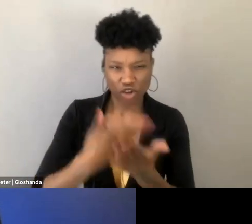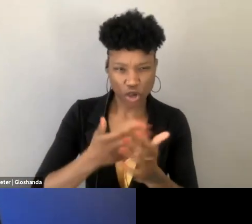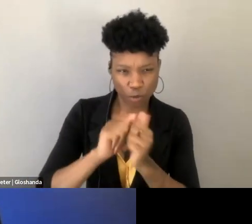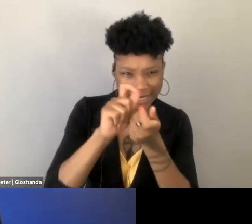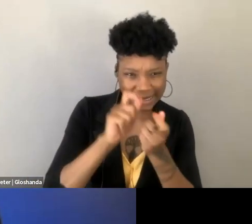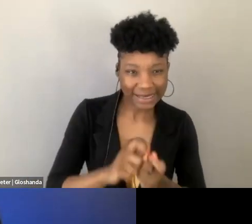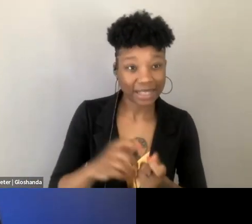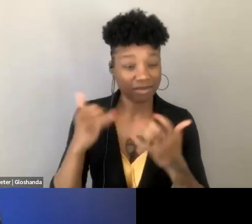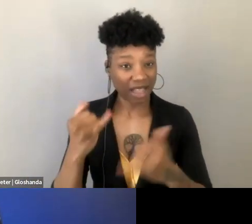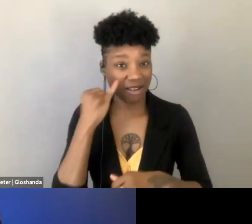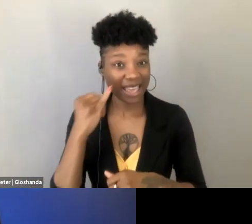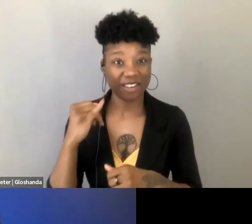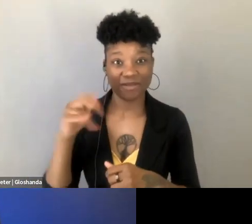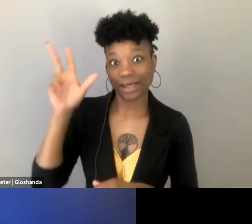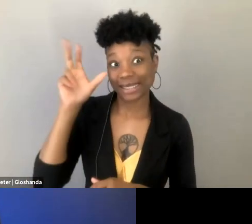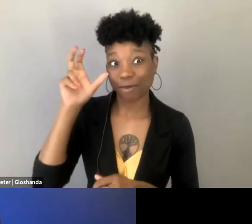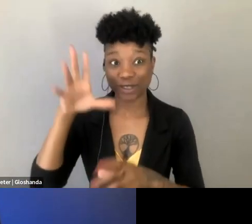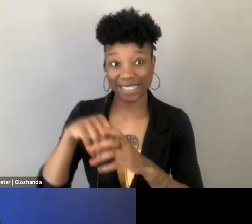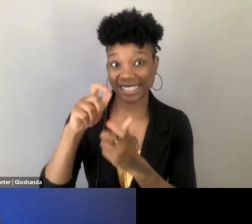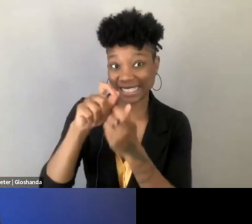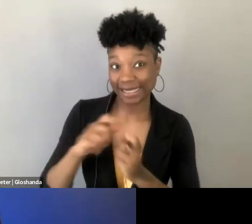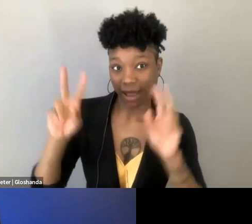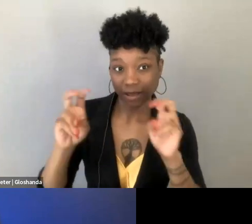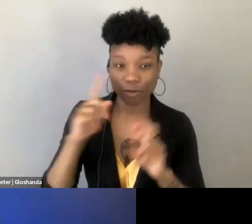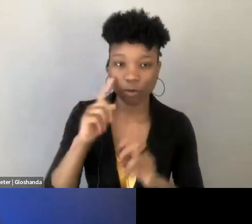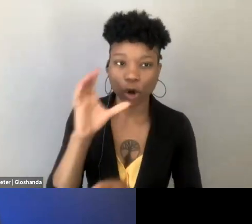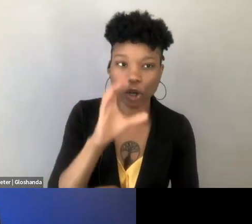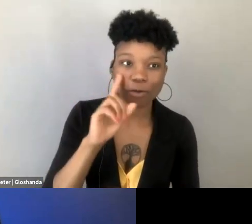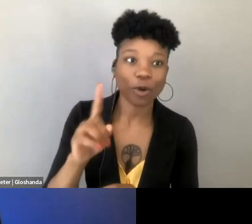and getting seekers from medical deserts to medical oases,